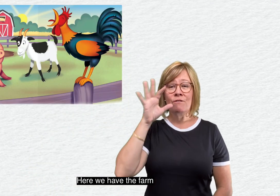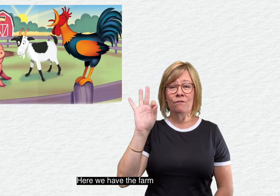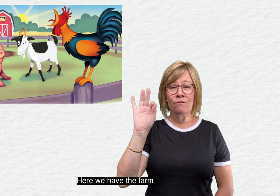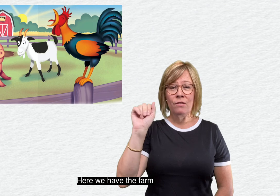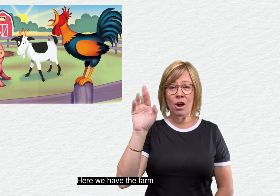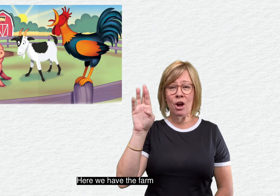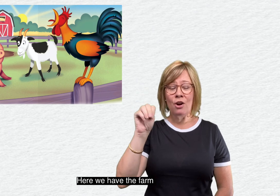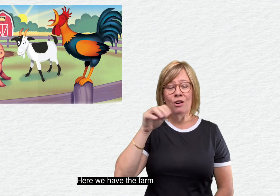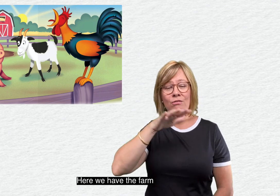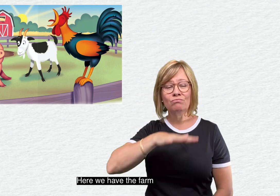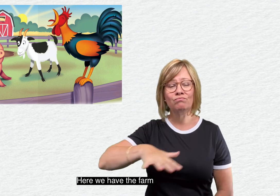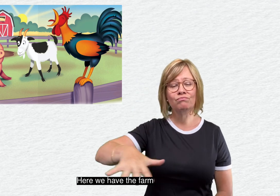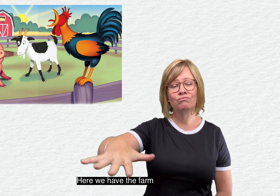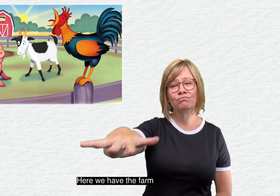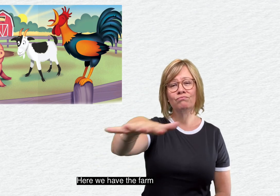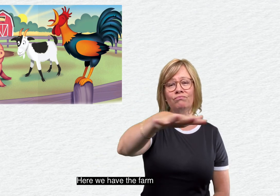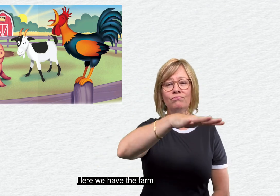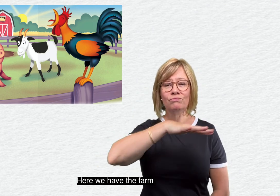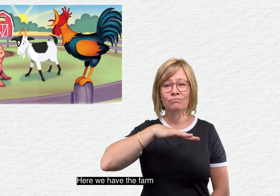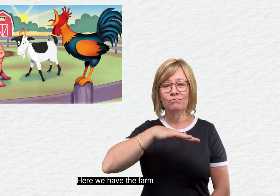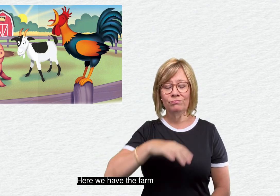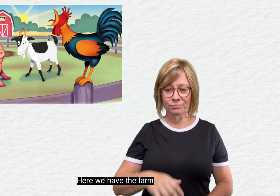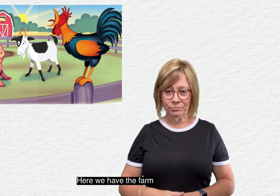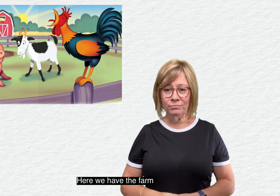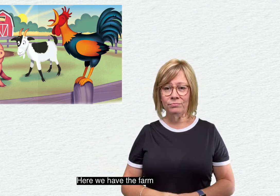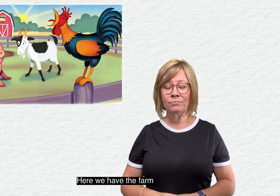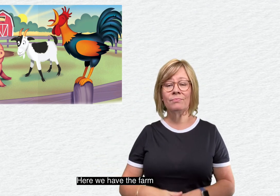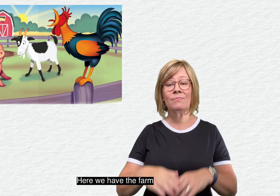Here we have the farm.